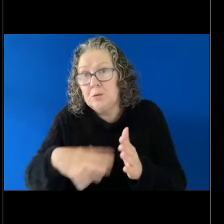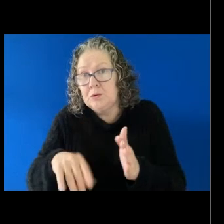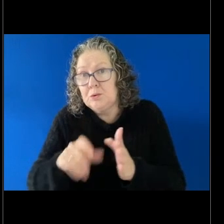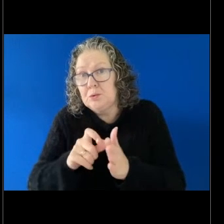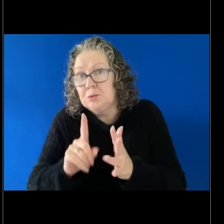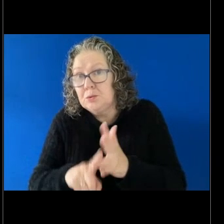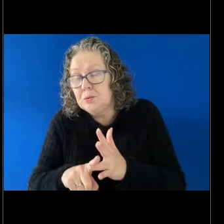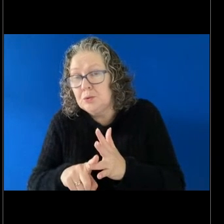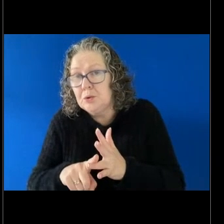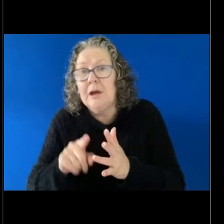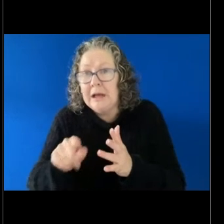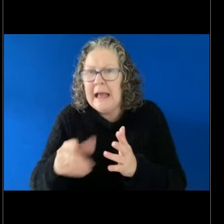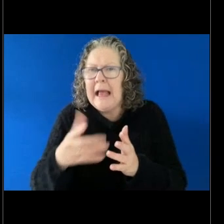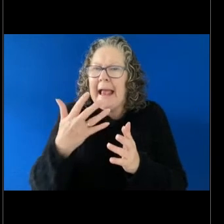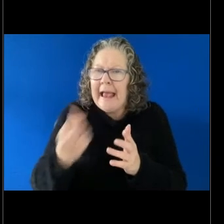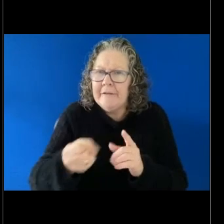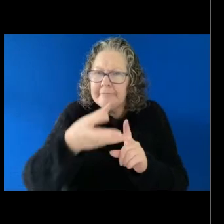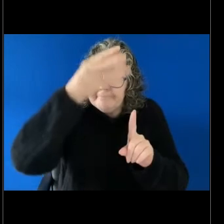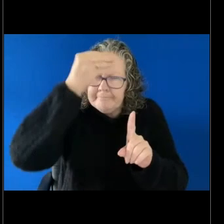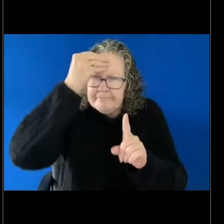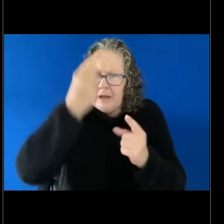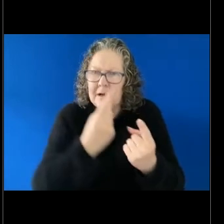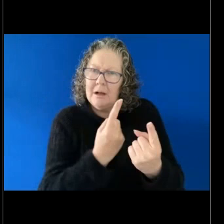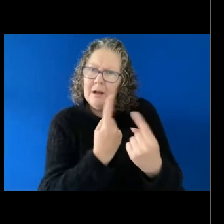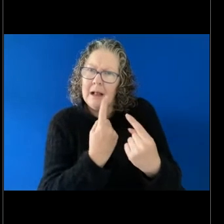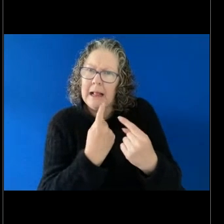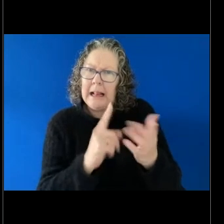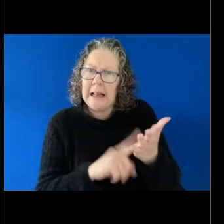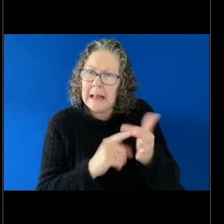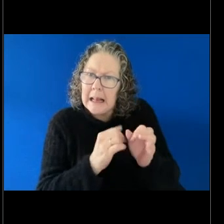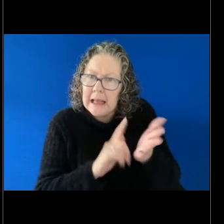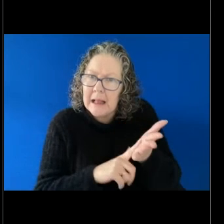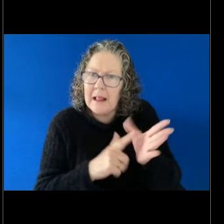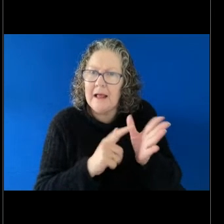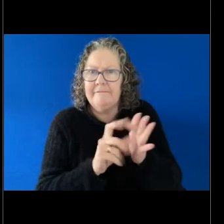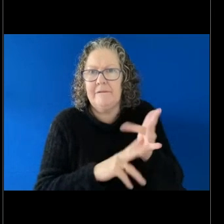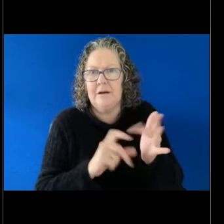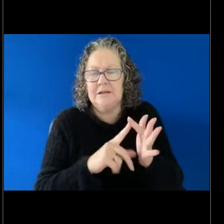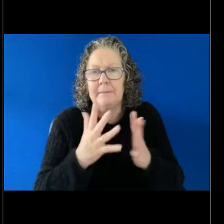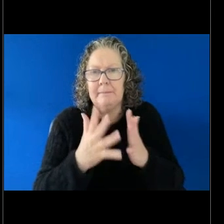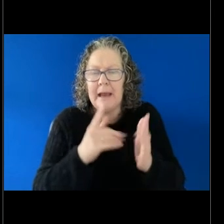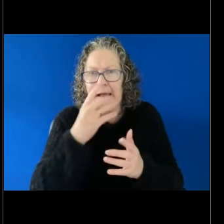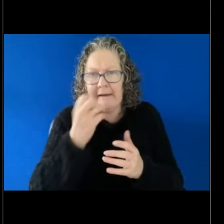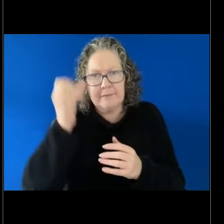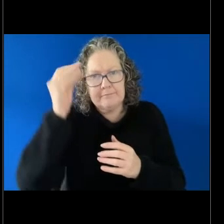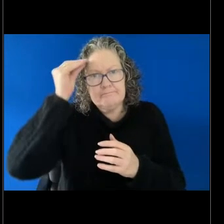informed. Their choices will be informed. It might also prevent them taking action,